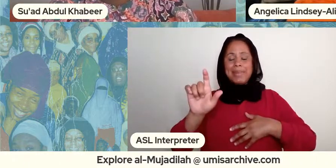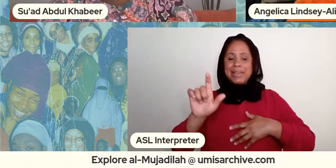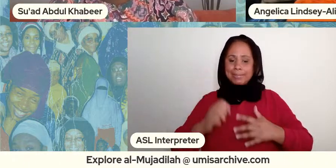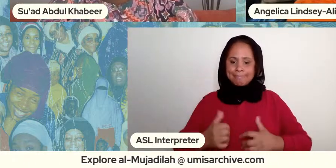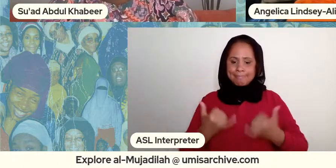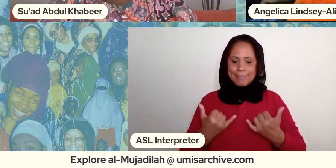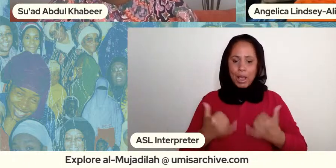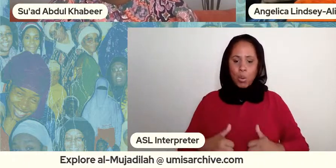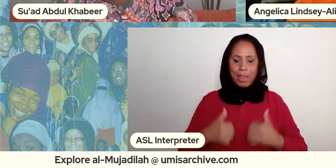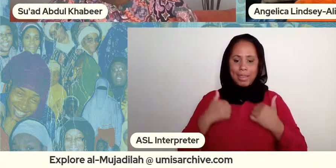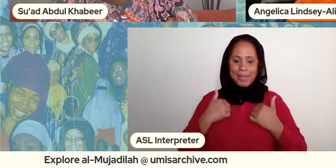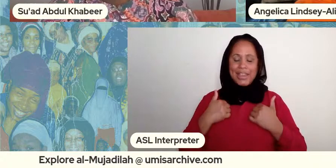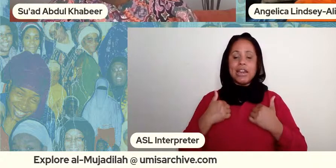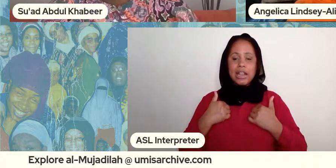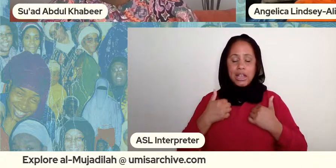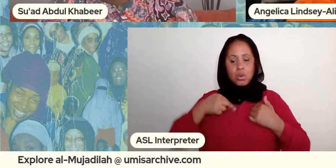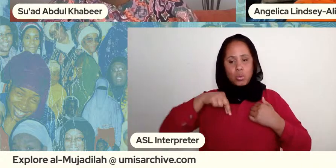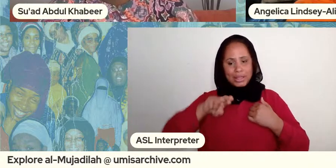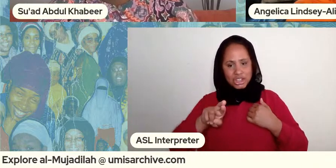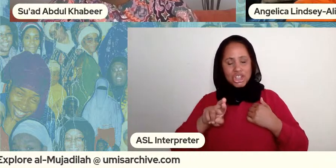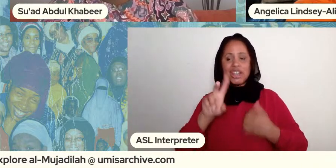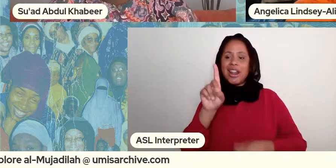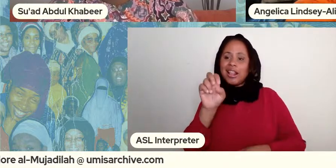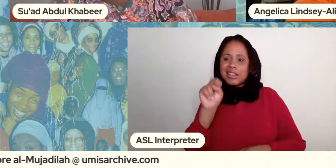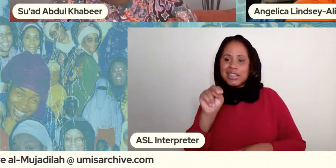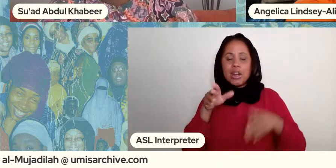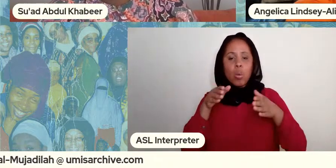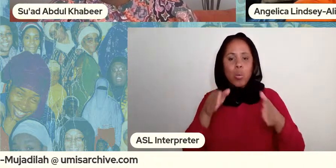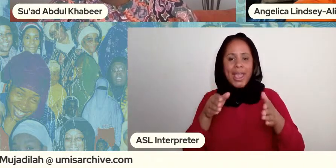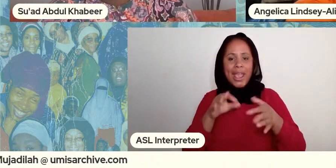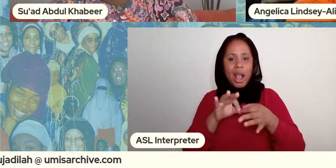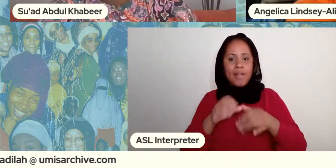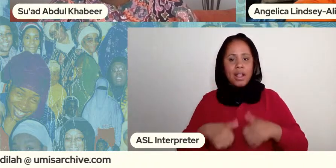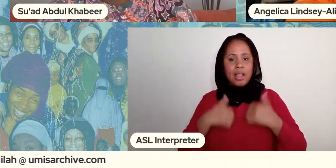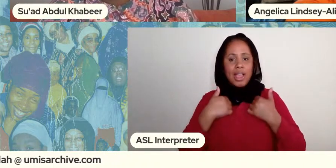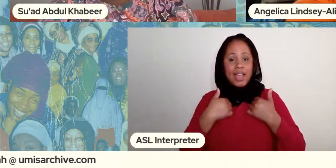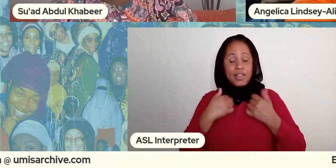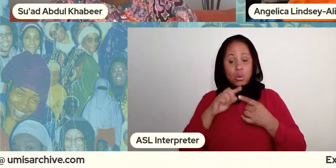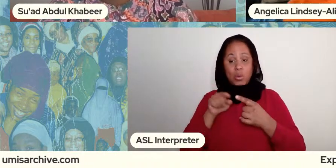talking about you know women raising children single-handedly and getting no community resources